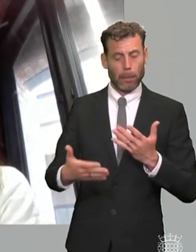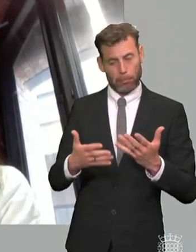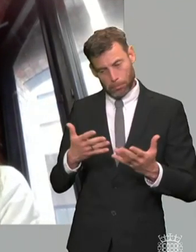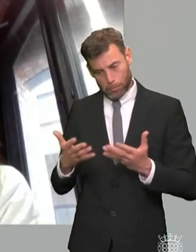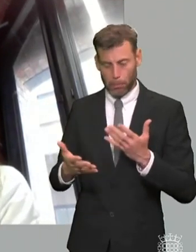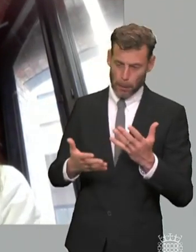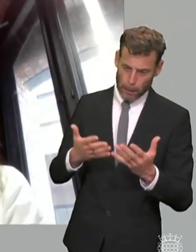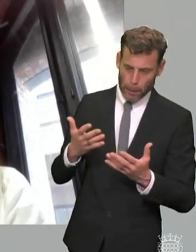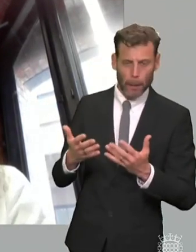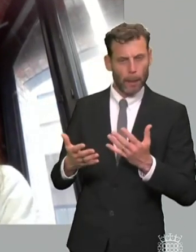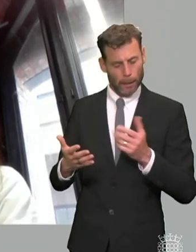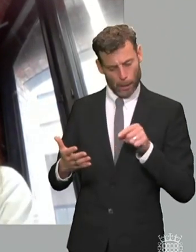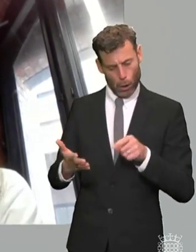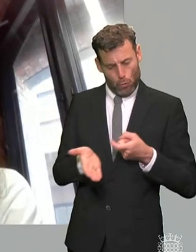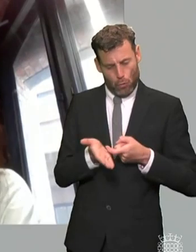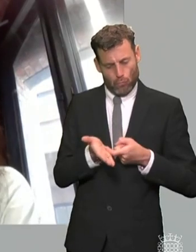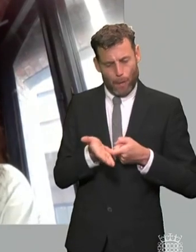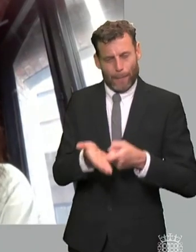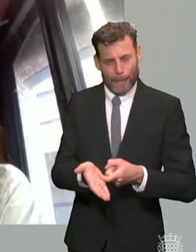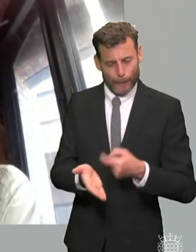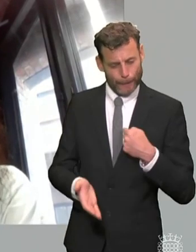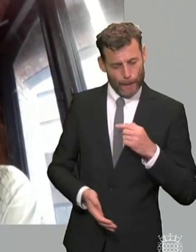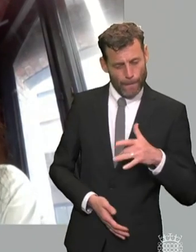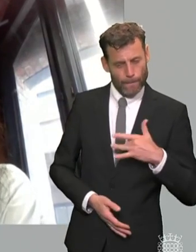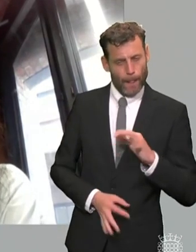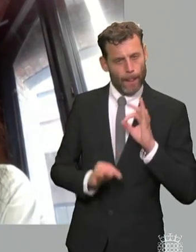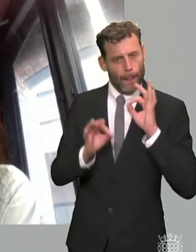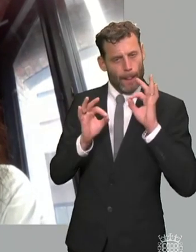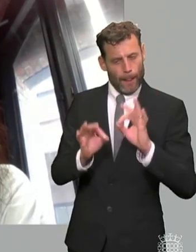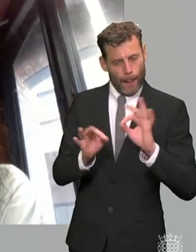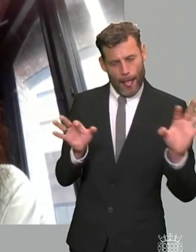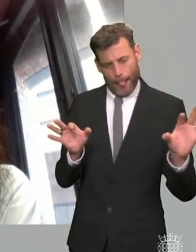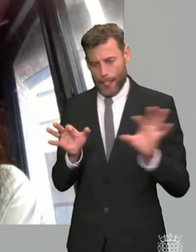on a slightly different tangent some of the um kind of recommendations that that